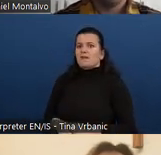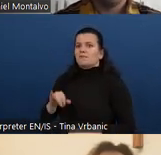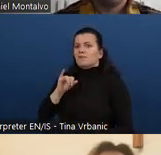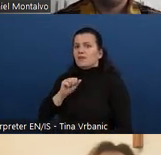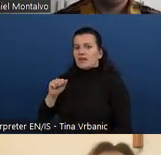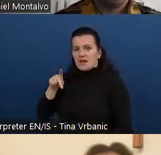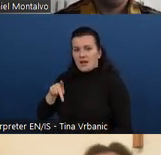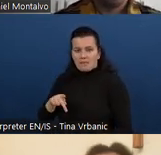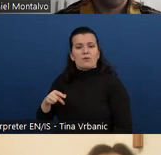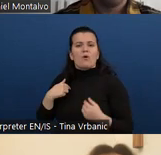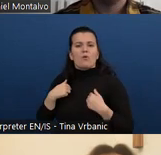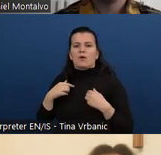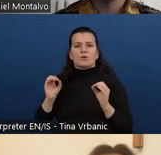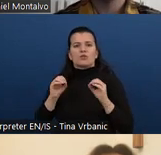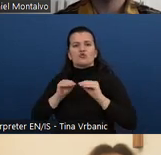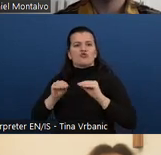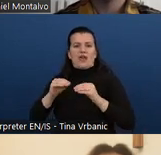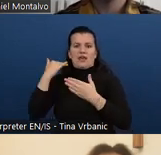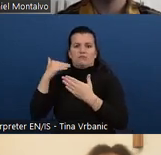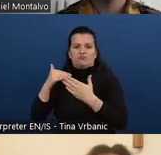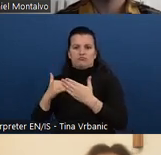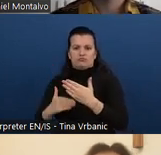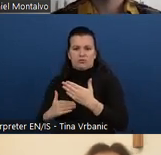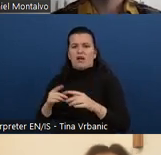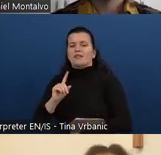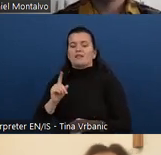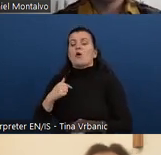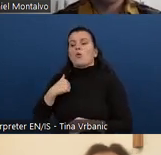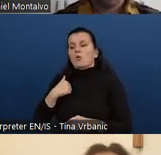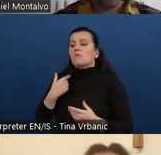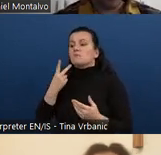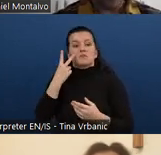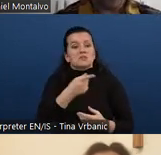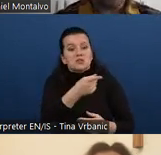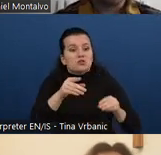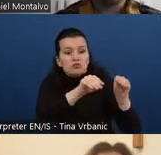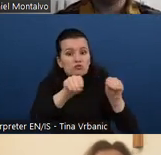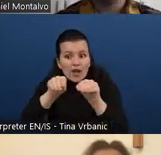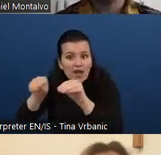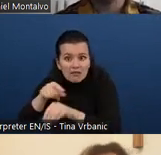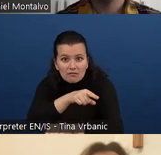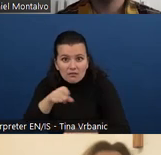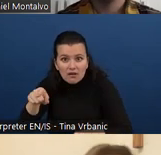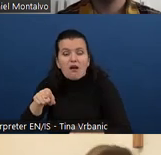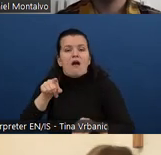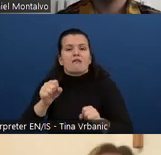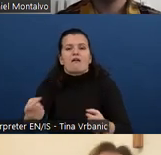We have an improvement process for trainer providers that provide IAP certification preparation